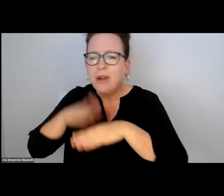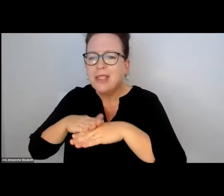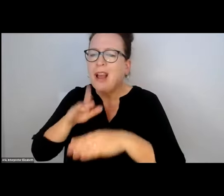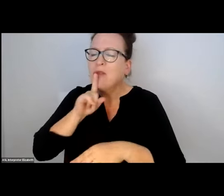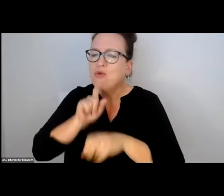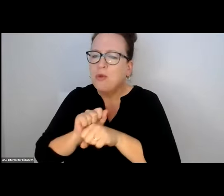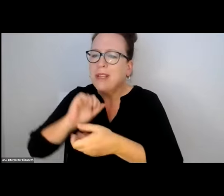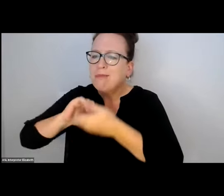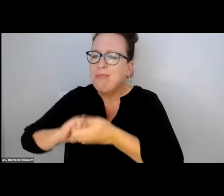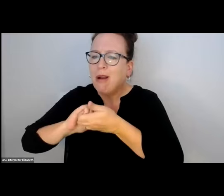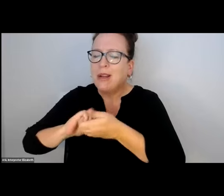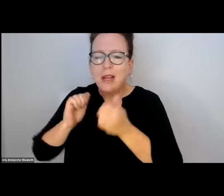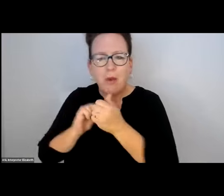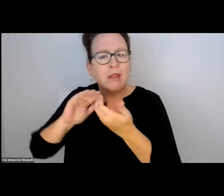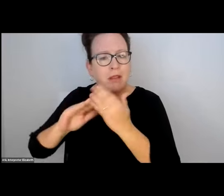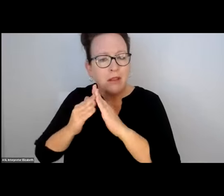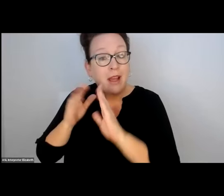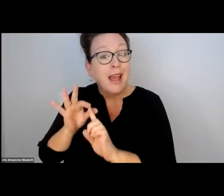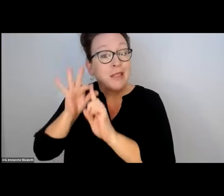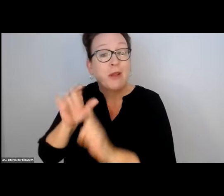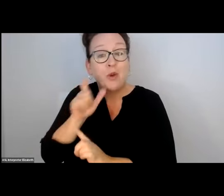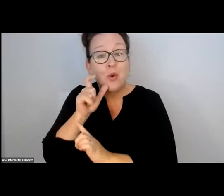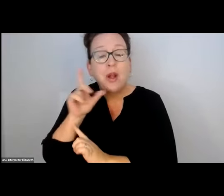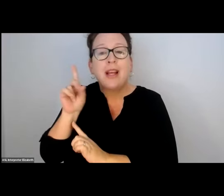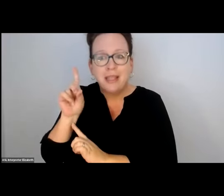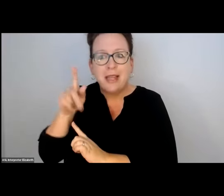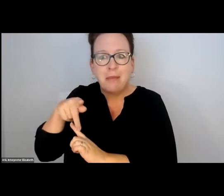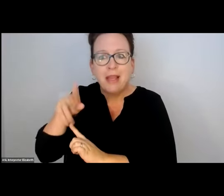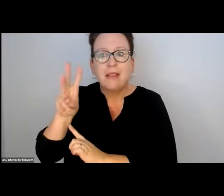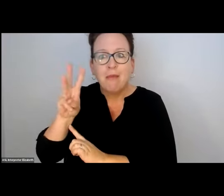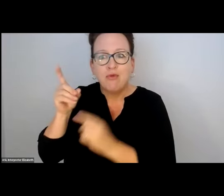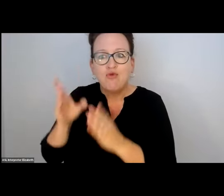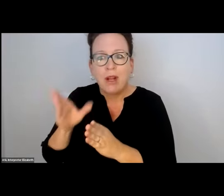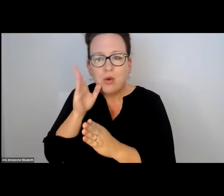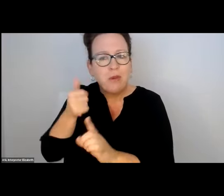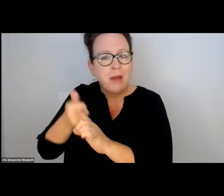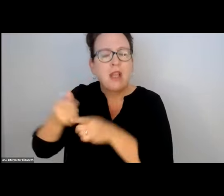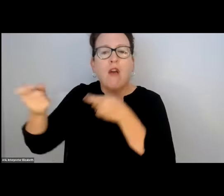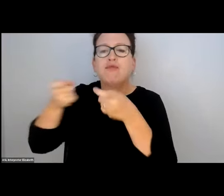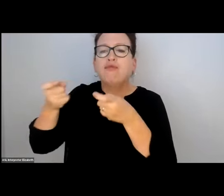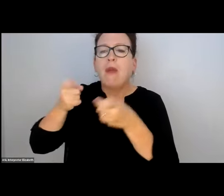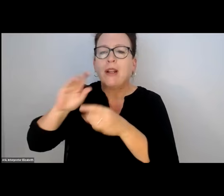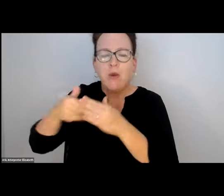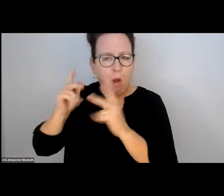OTHER FOLKS ON MY TEAM, TO MAKE SURE WE HAVE THOSE ENGAGEMENTS WITH MUNICIPALITIES, SPECIFICALLY DPW DIRECTORS THAT